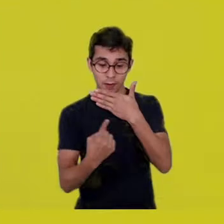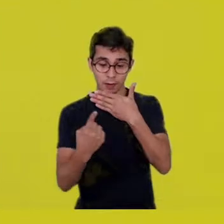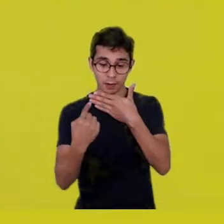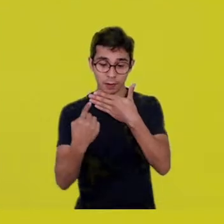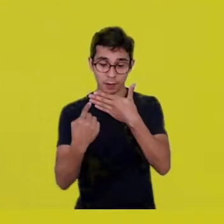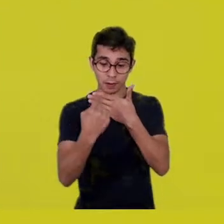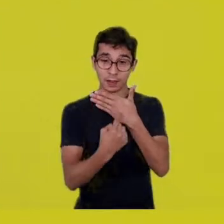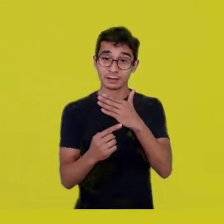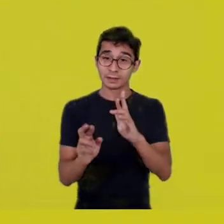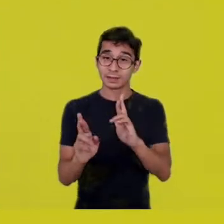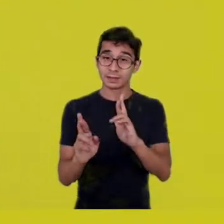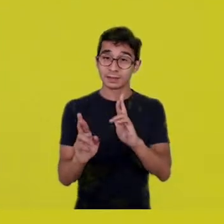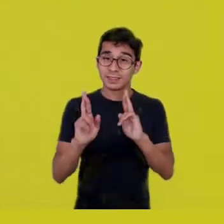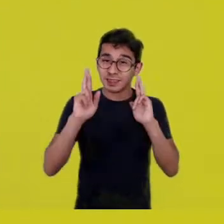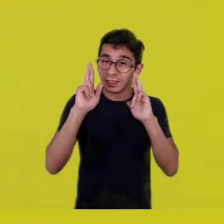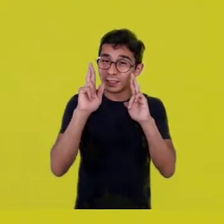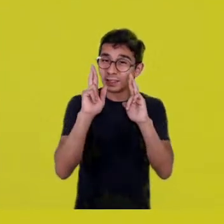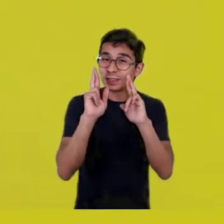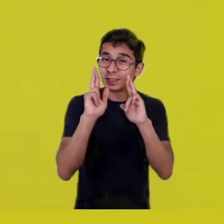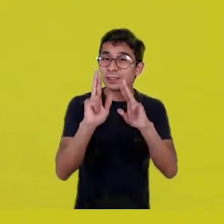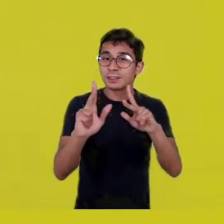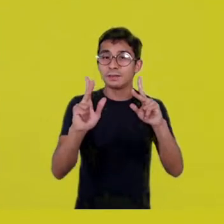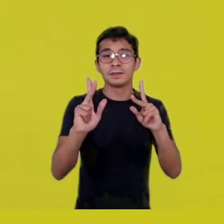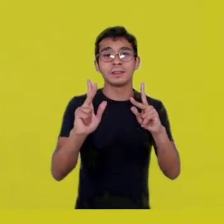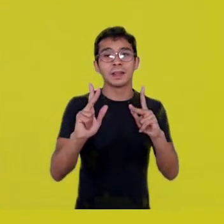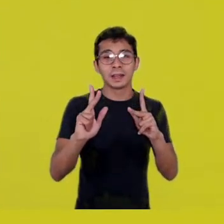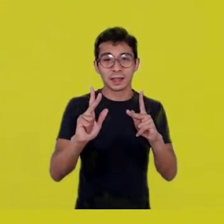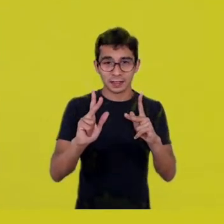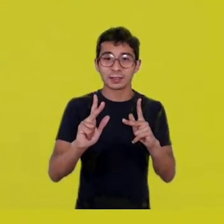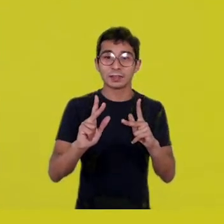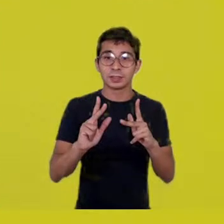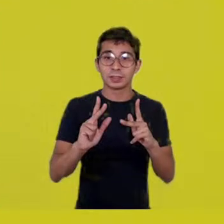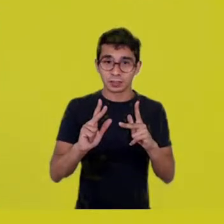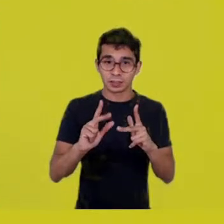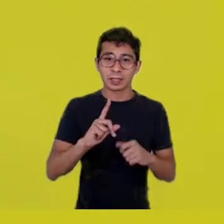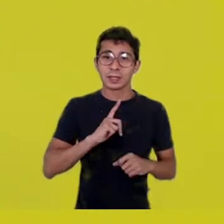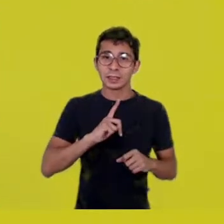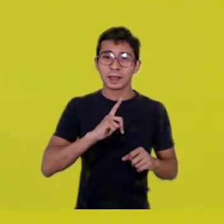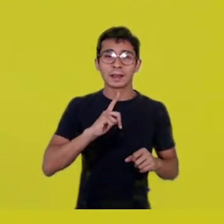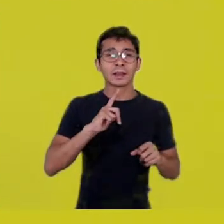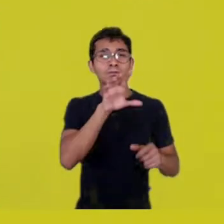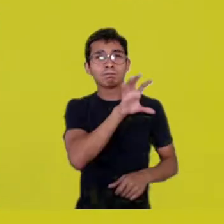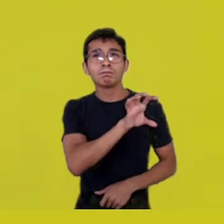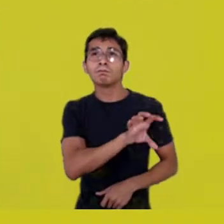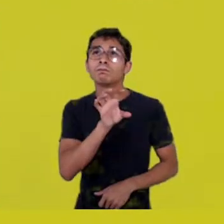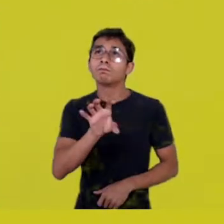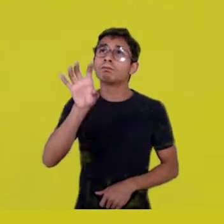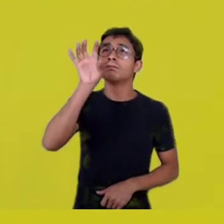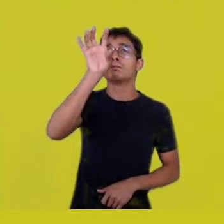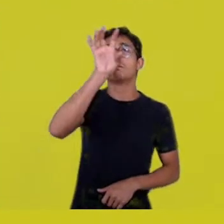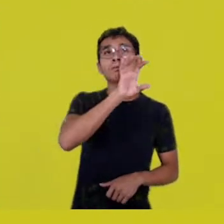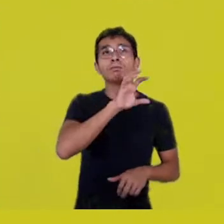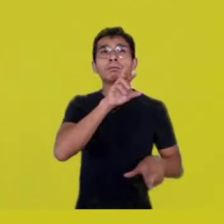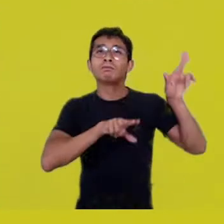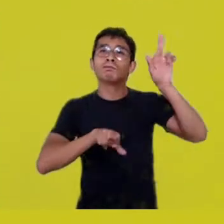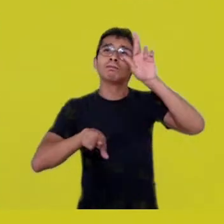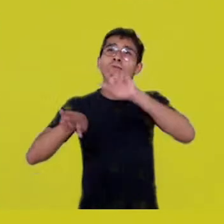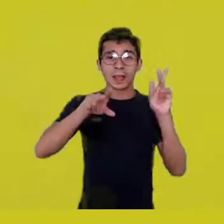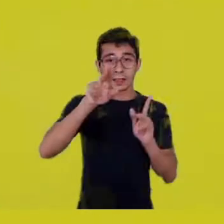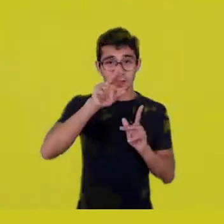with this landscape, these territories, because they determine much of our...